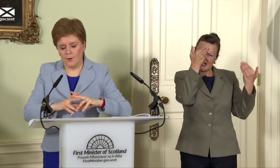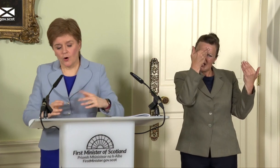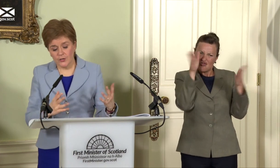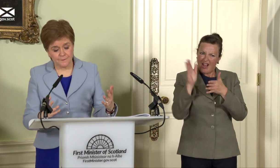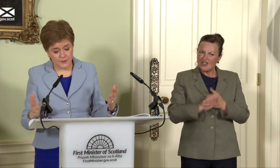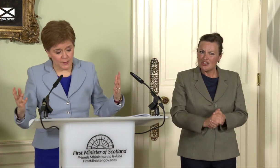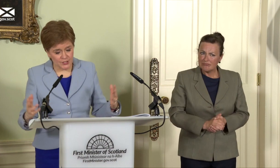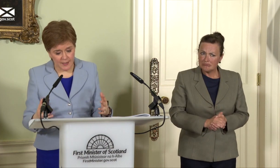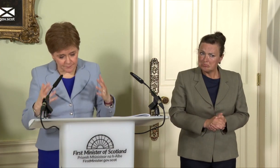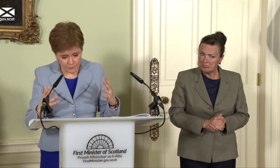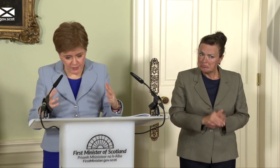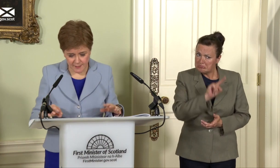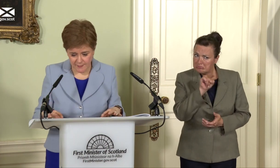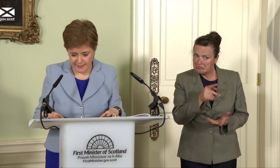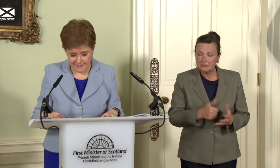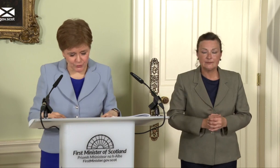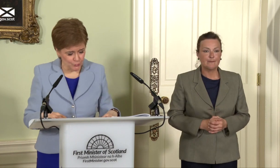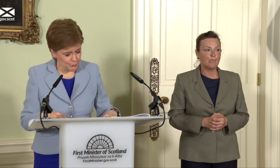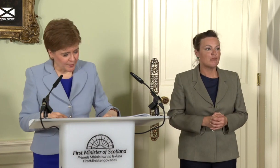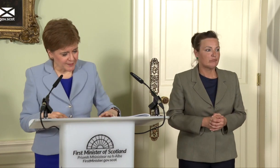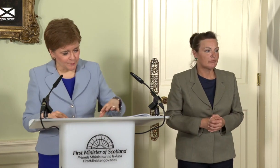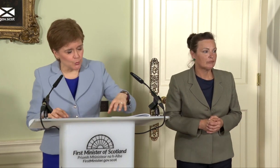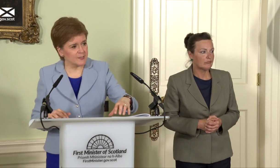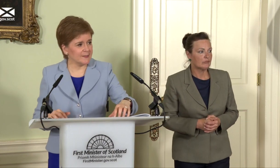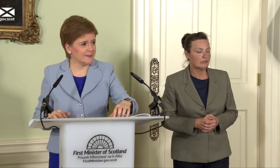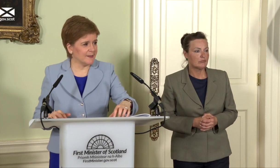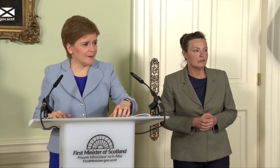On your first question, I am going to do what I think is important in